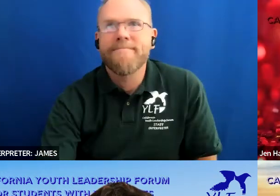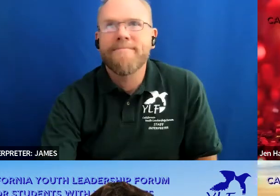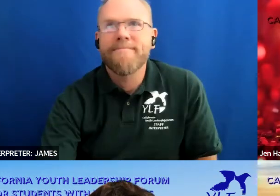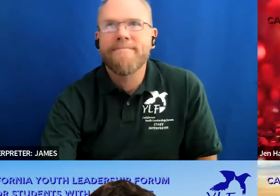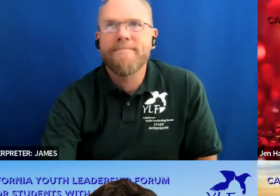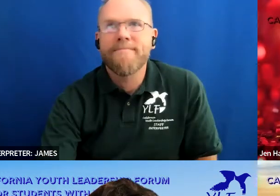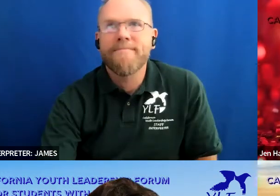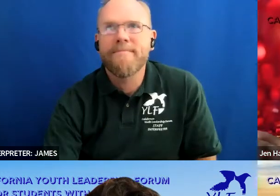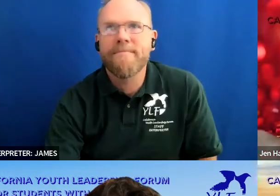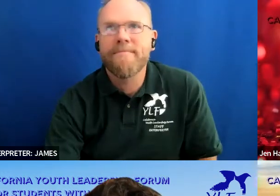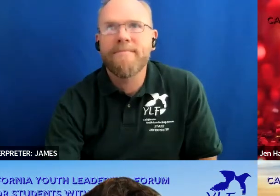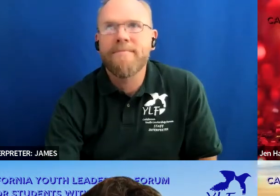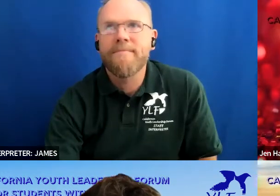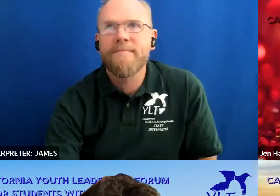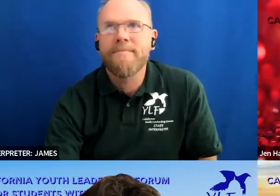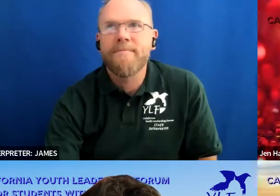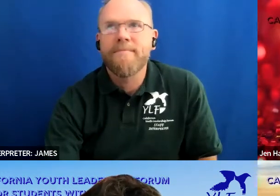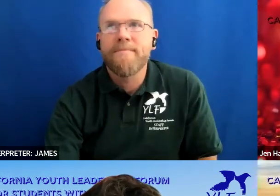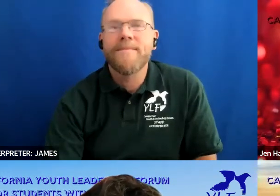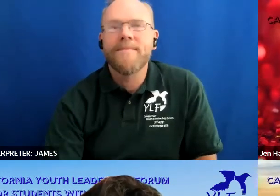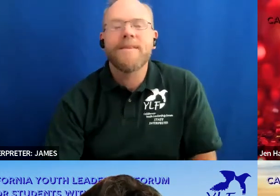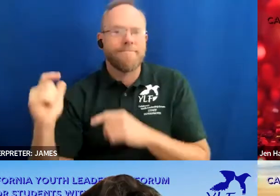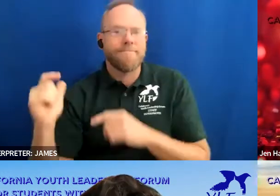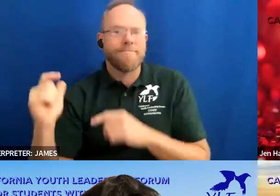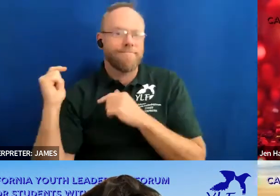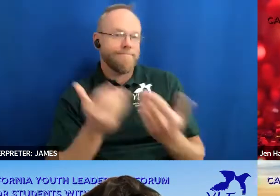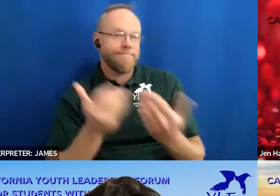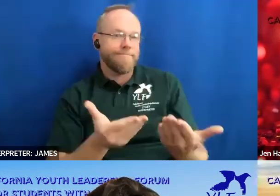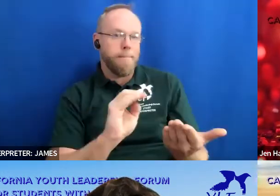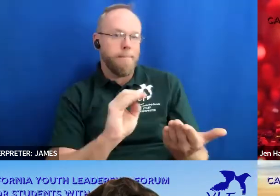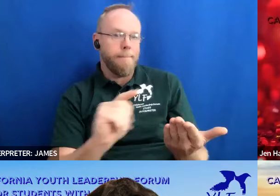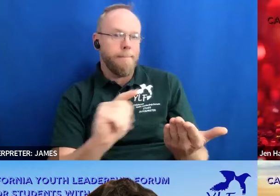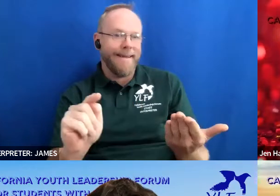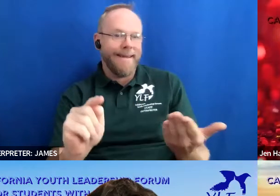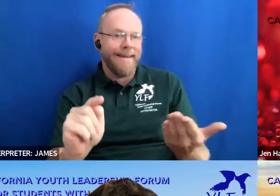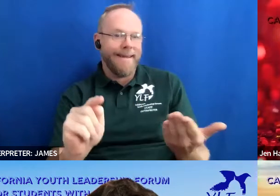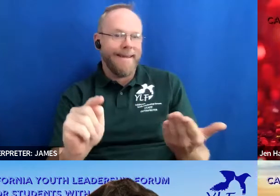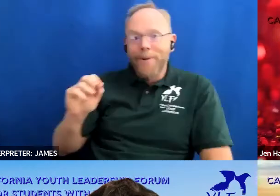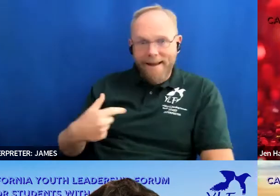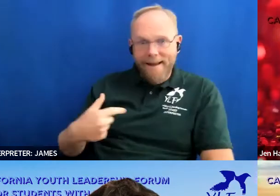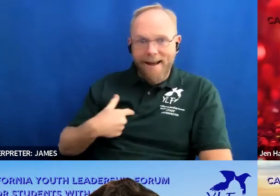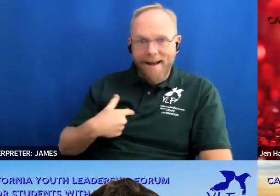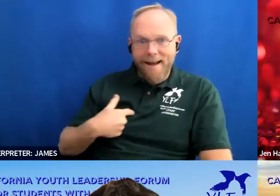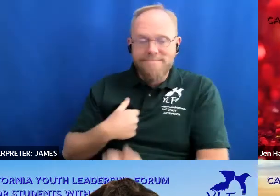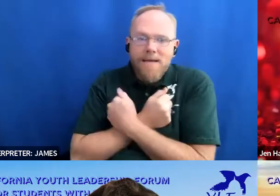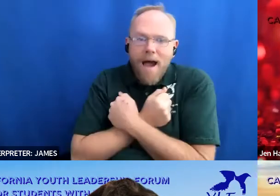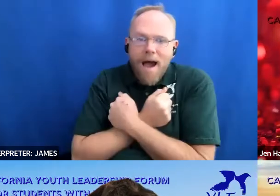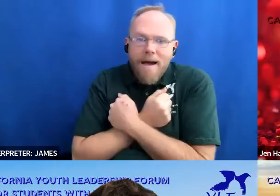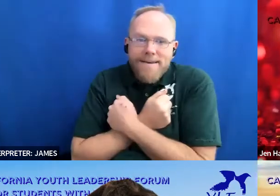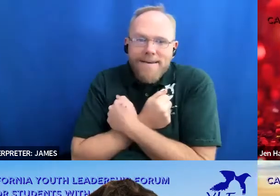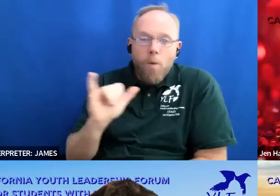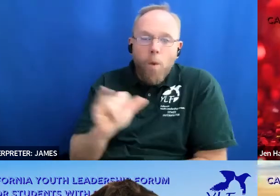all right i'm gonna turn it over to matt okay i love the ylf is dynamite cheer so i'm gonna